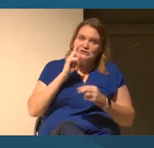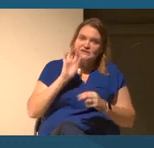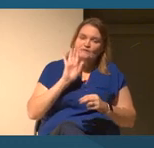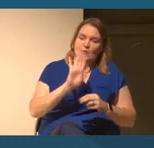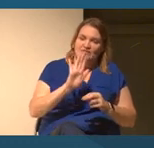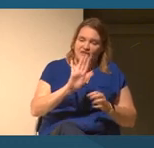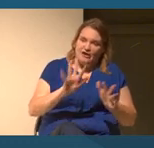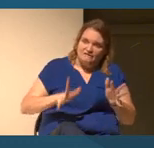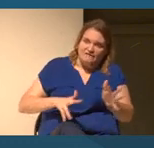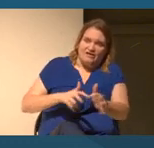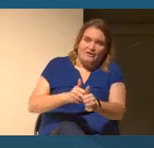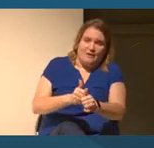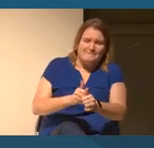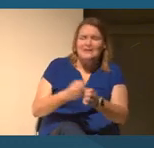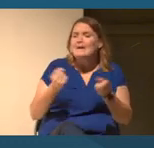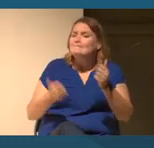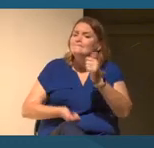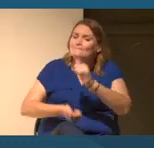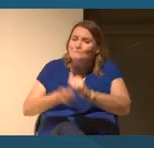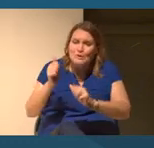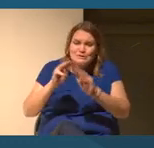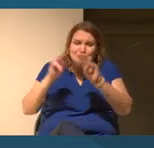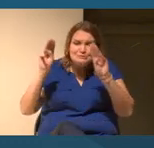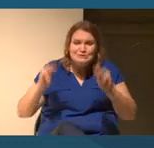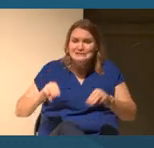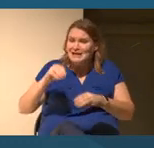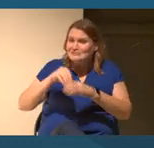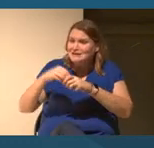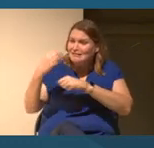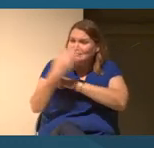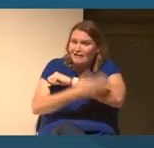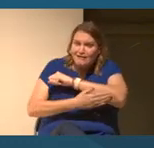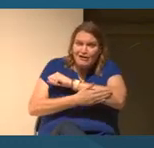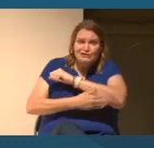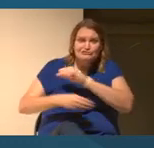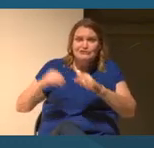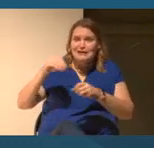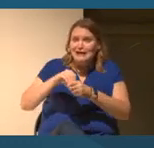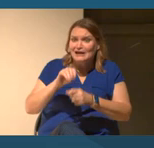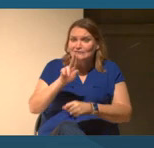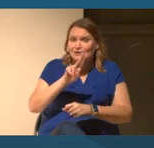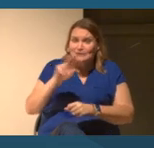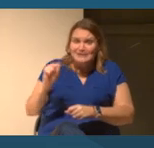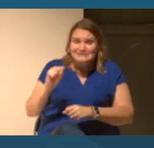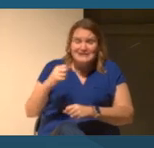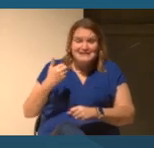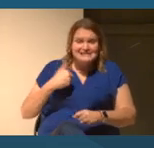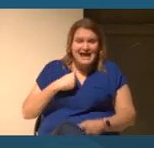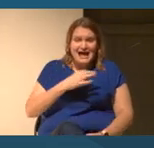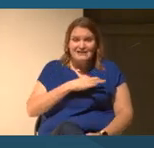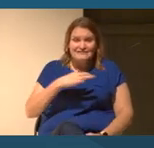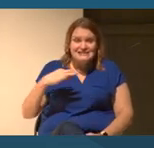The majority of museums in the country, in the United States, some 86% have staffs of eight and under.